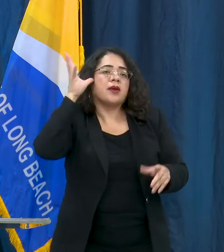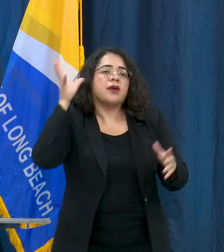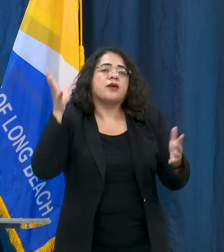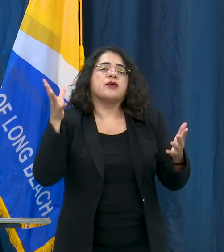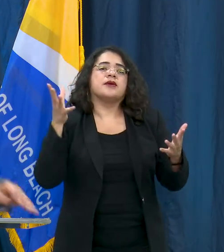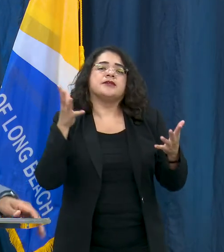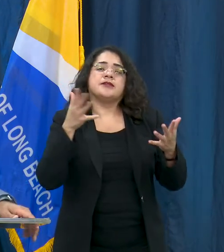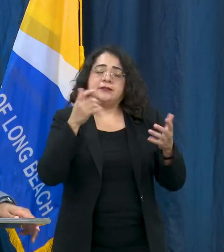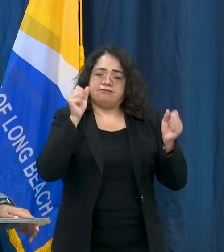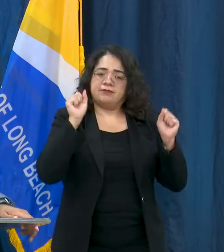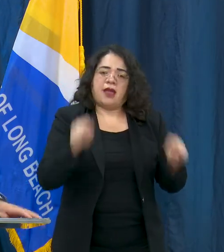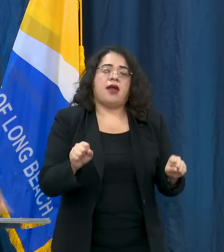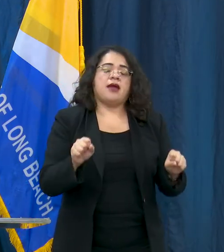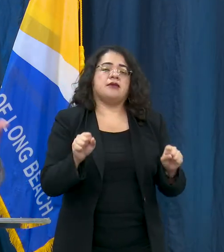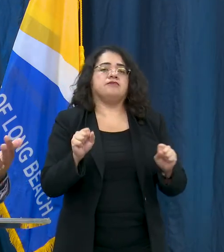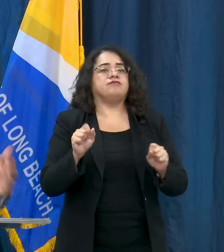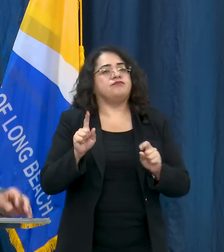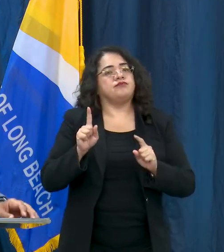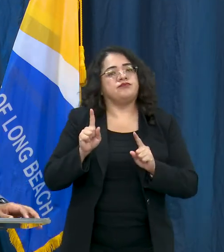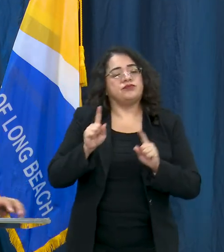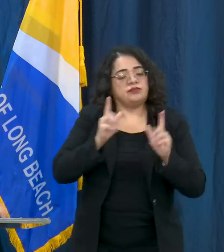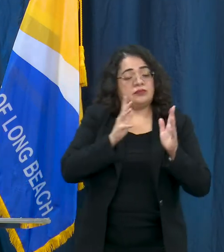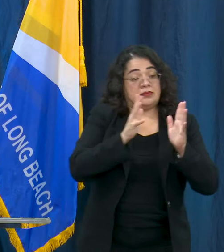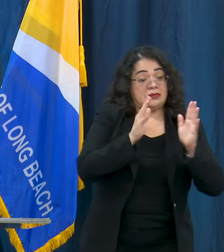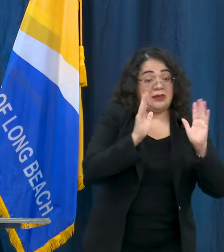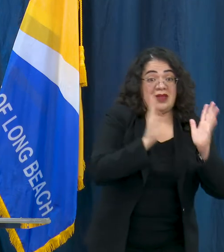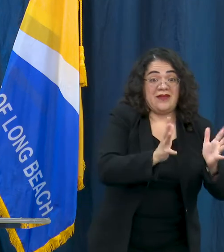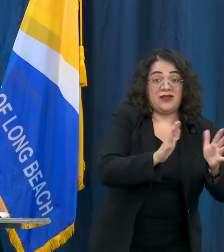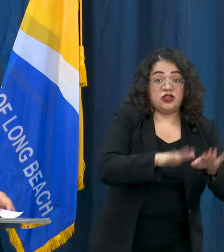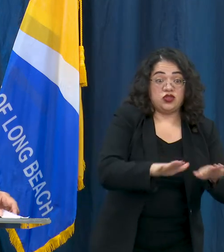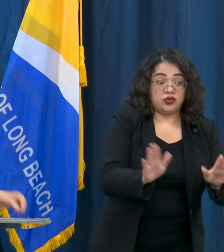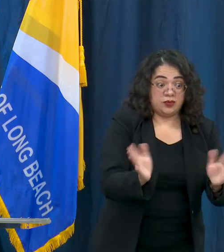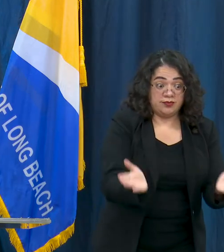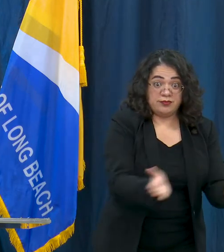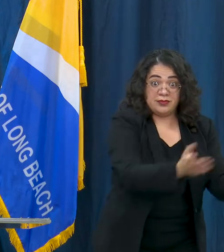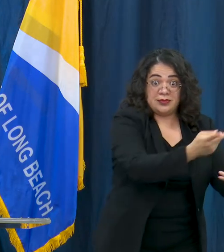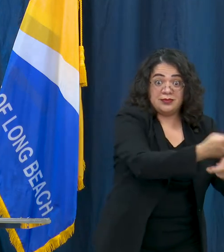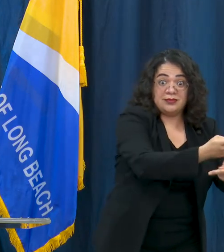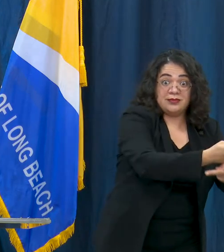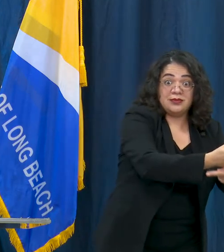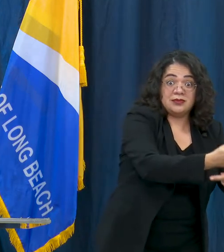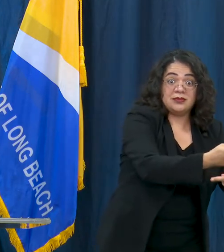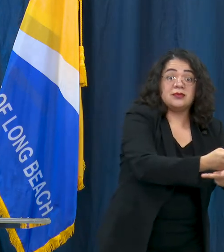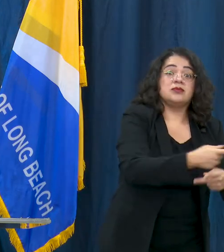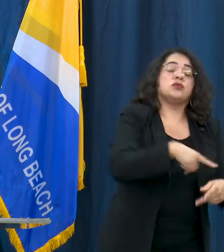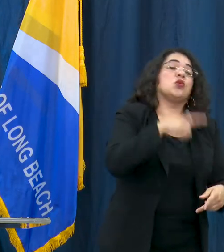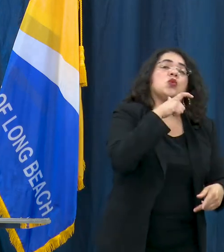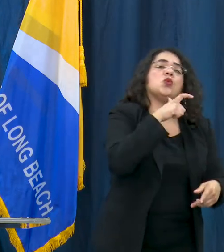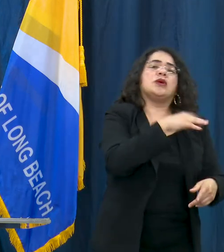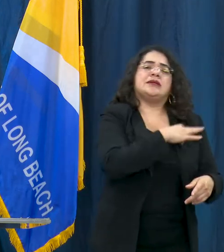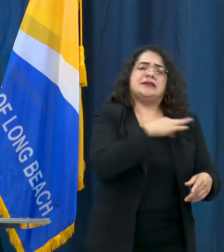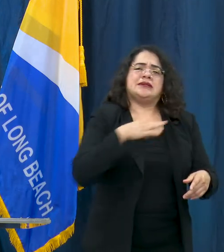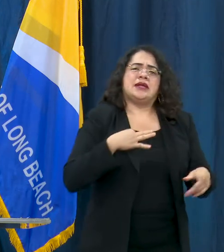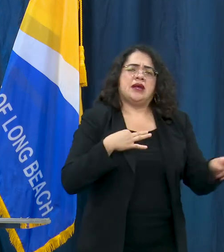leave their kids, their youth, with you know trained facilitators